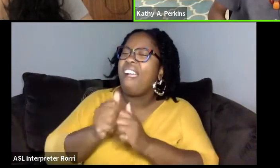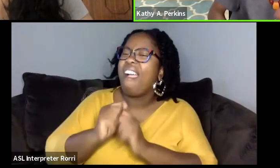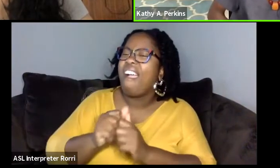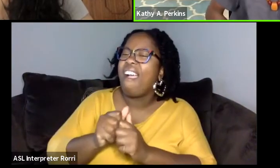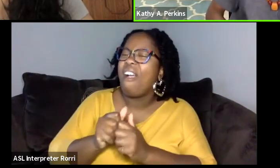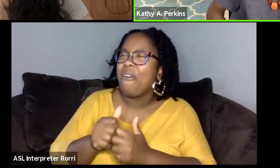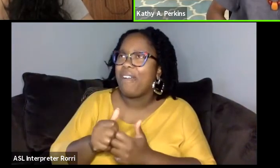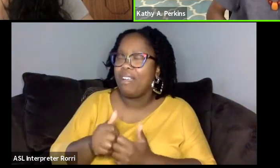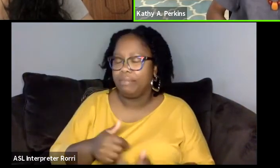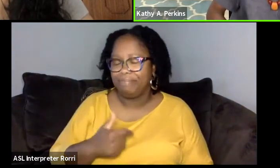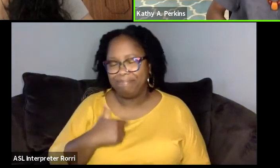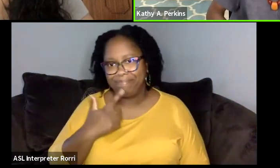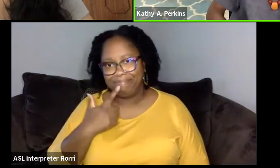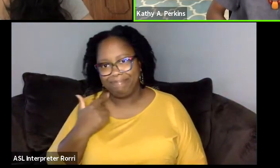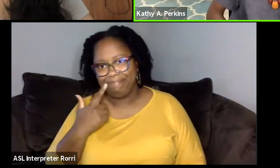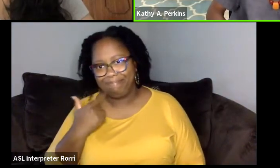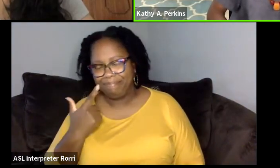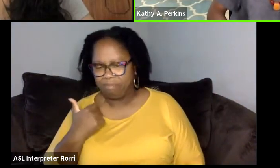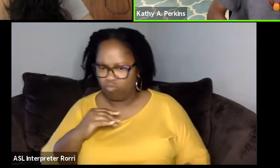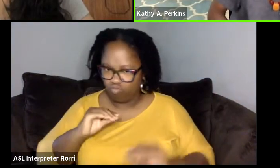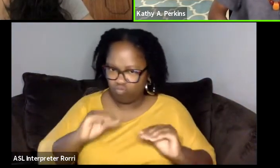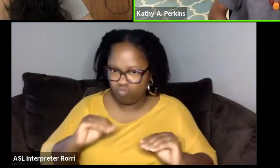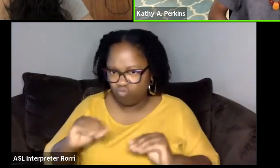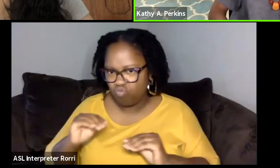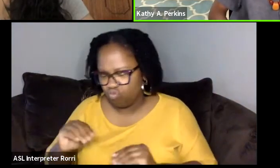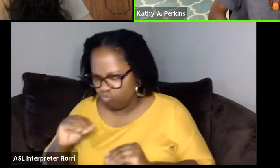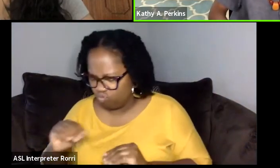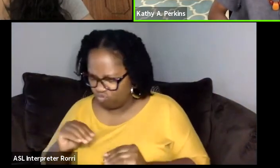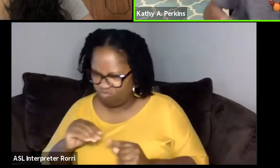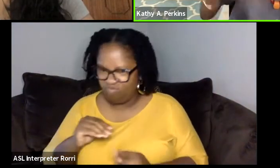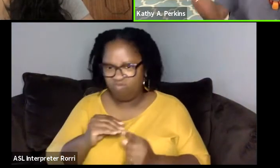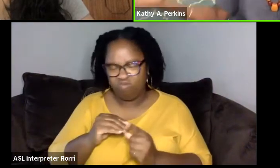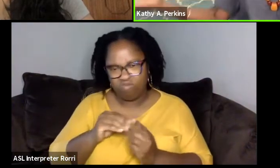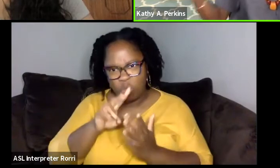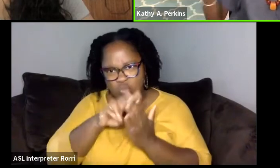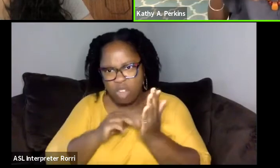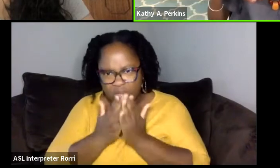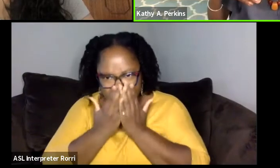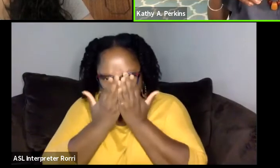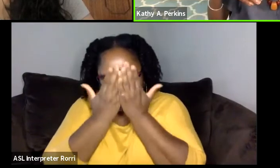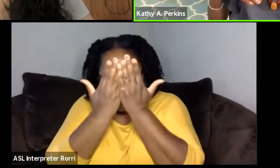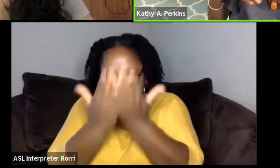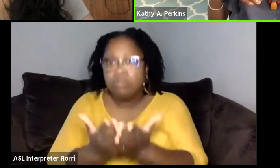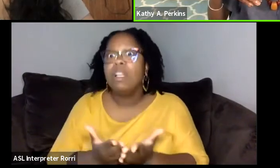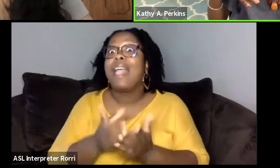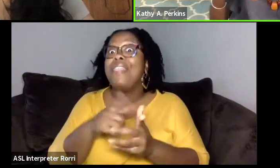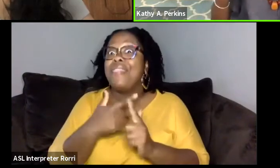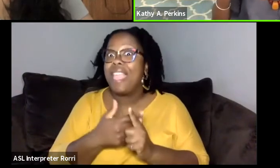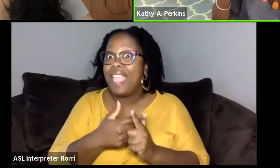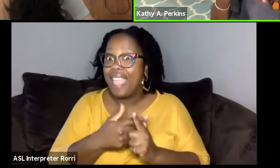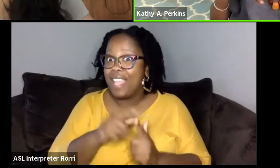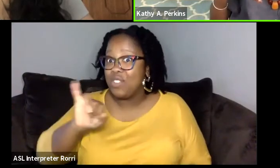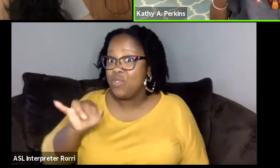this young person had read so much about Uganda. And we brought Judith to be with us,